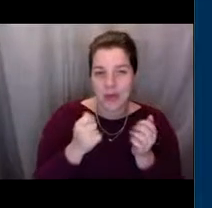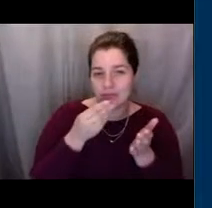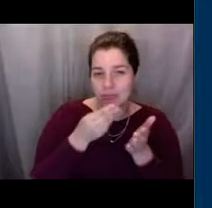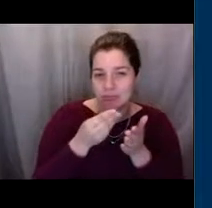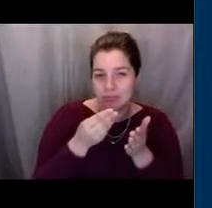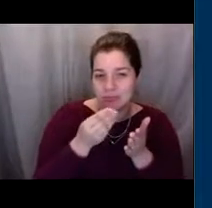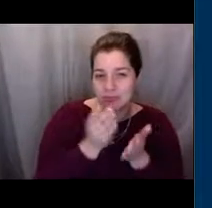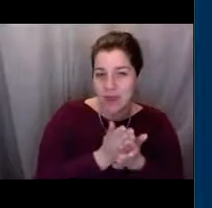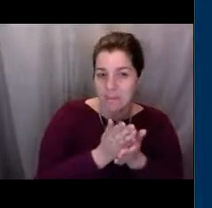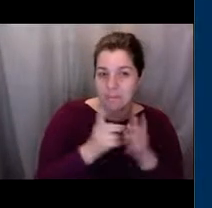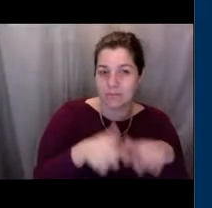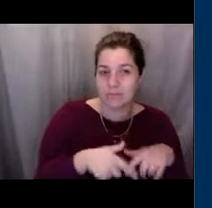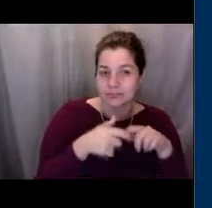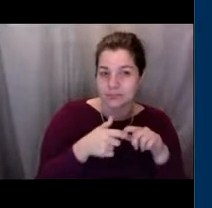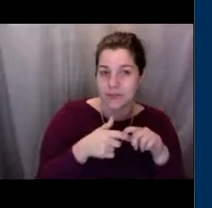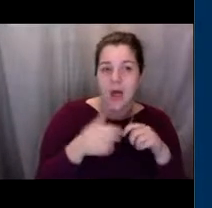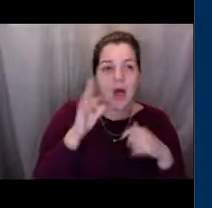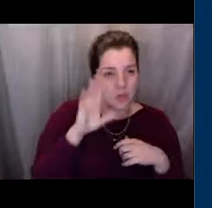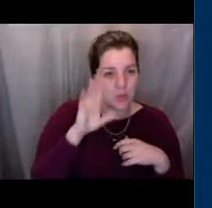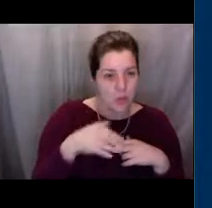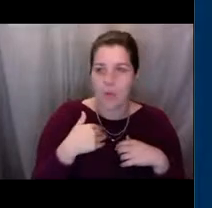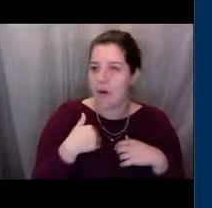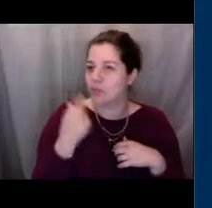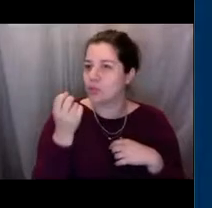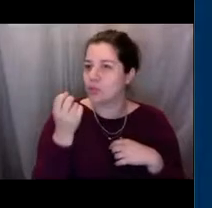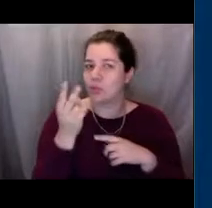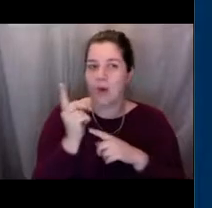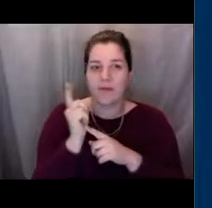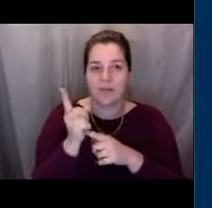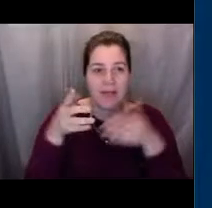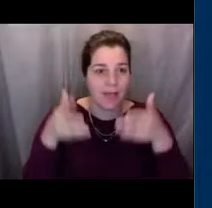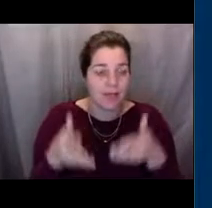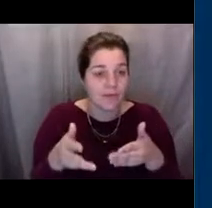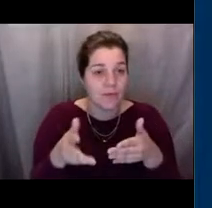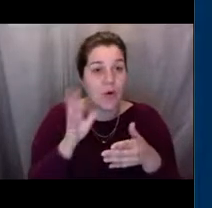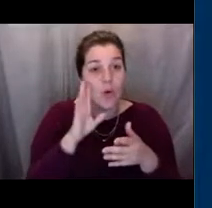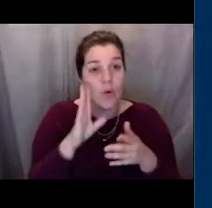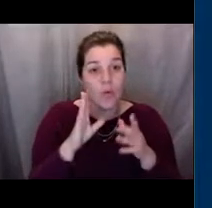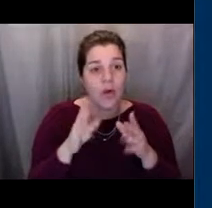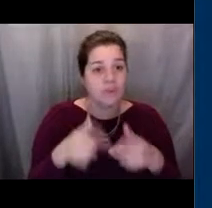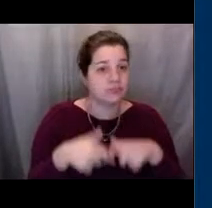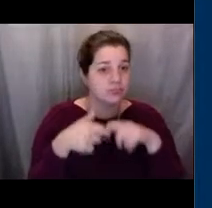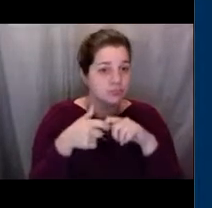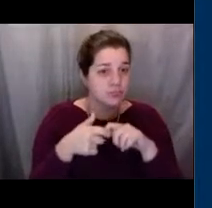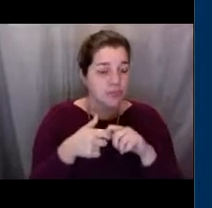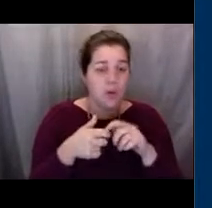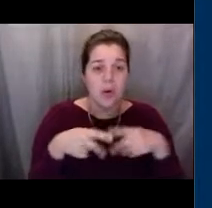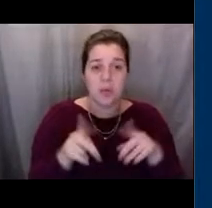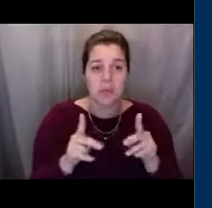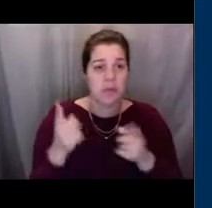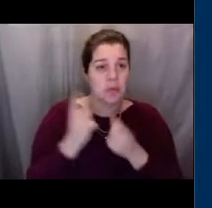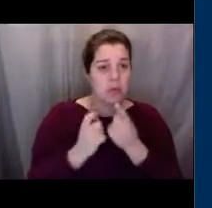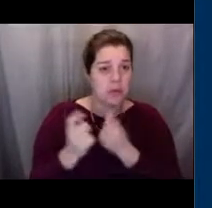that you'd like to show and we've got about 12 minutes left, so we'll stop for a few more questions, and I think that some of their questions actually